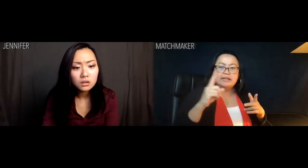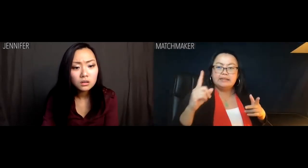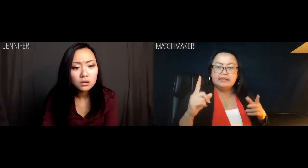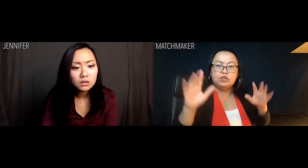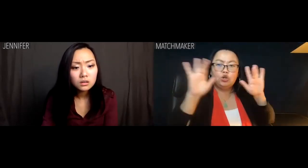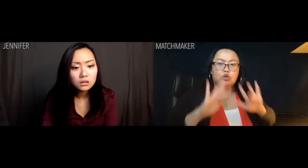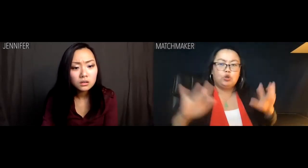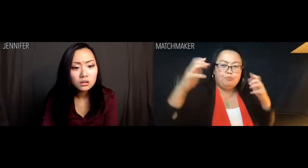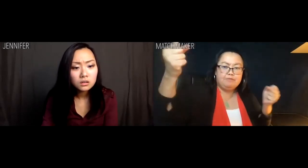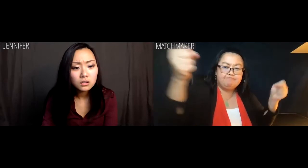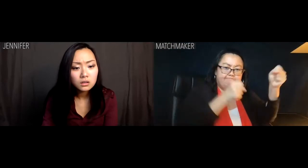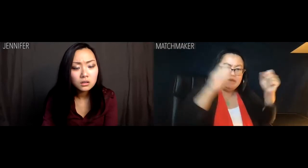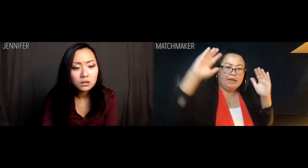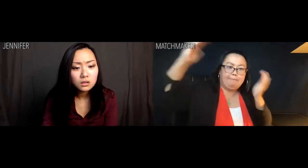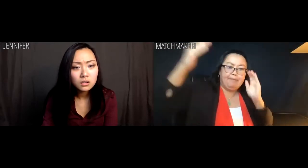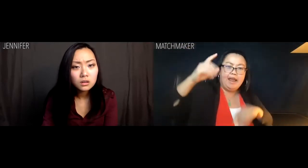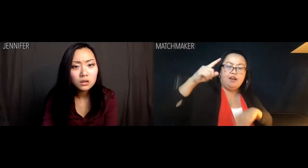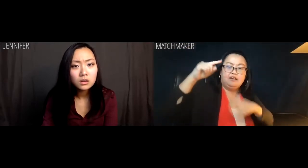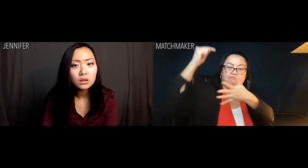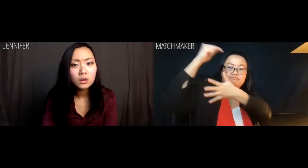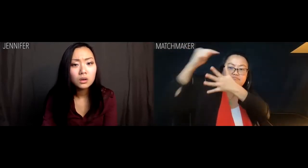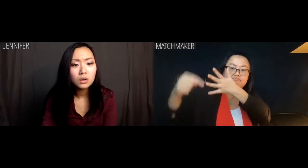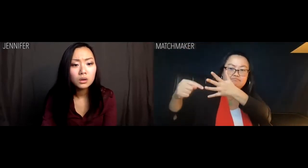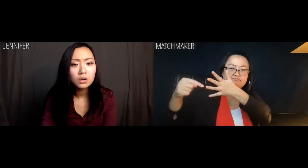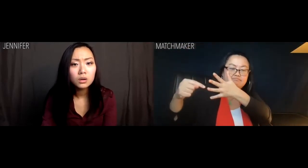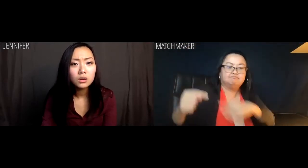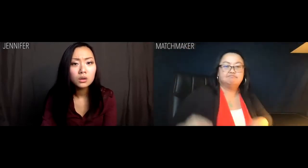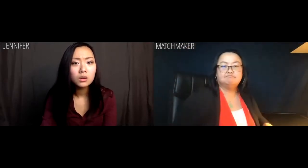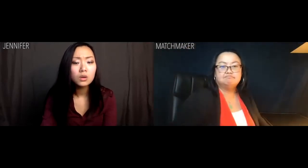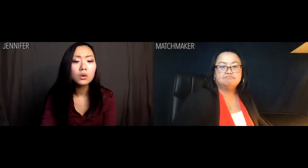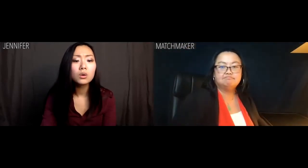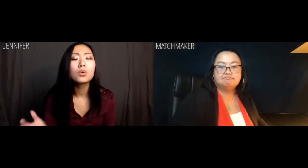It's just that we use criteria that matter.